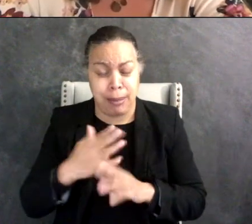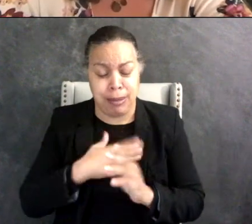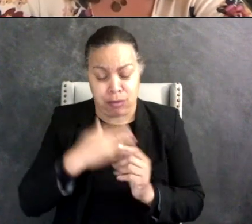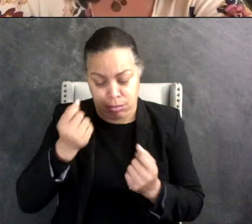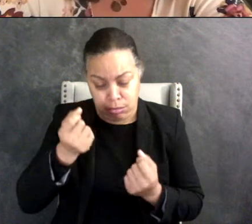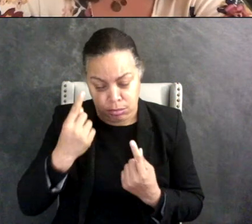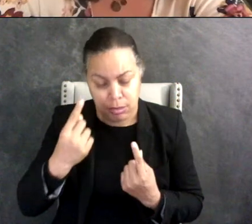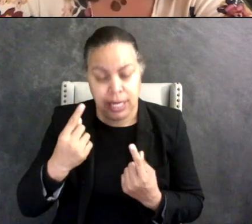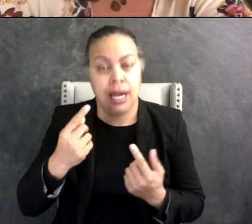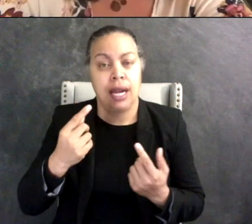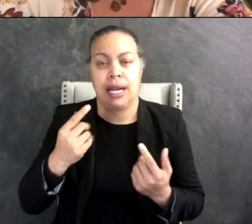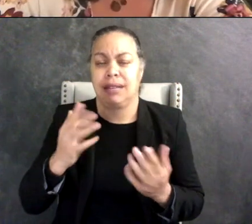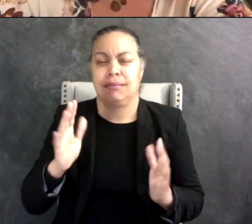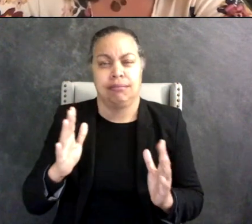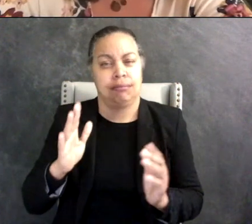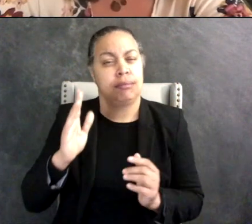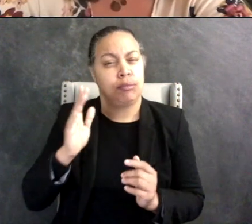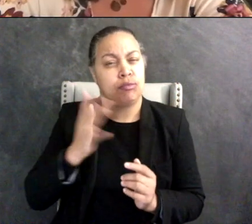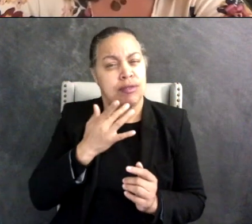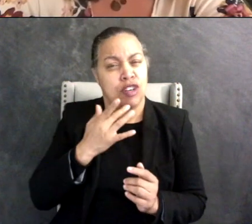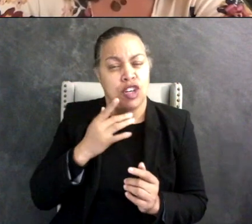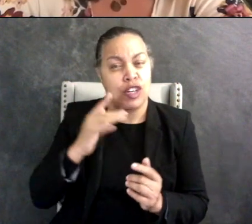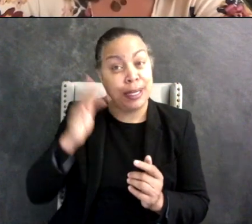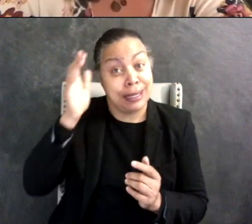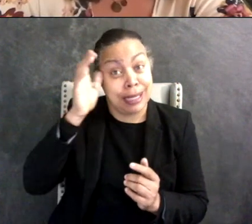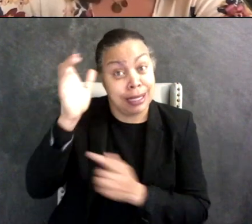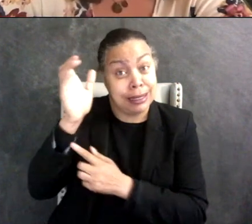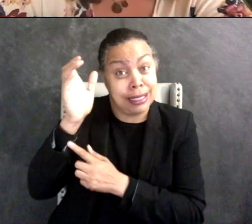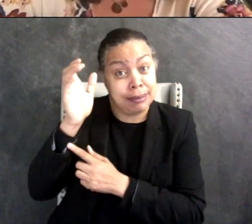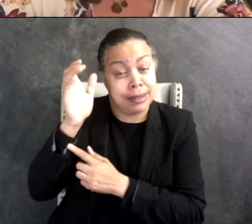wanted to take some of those ideas and like break them down into something that was like easier to